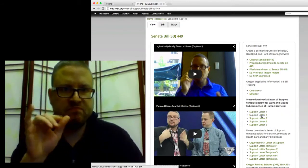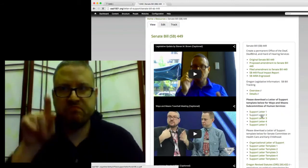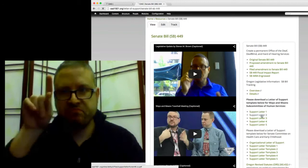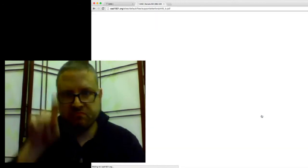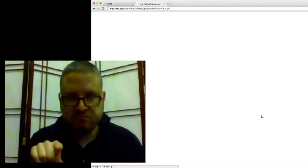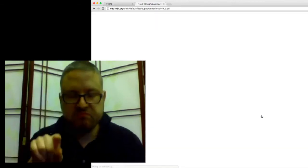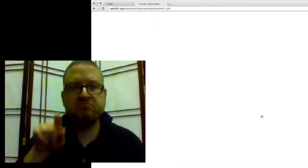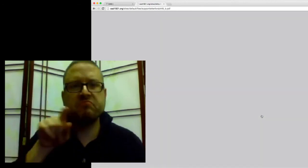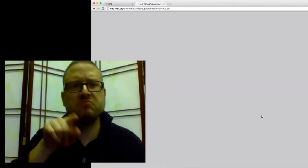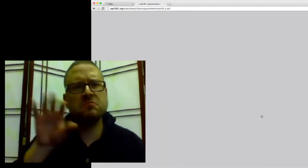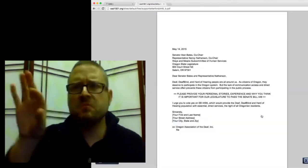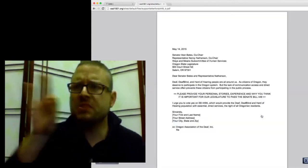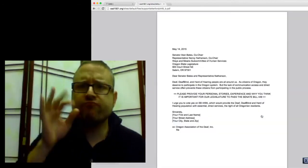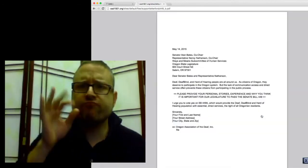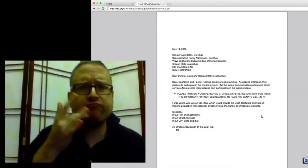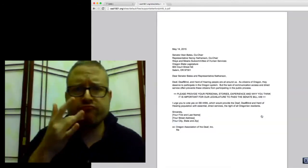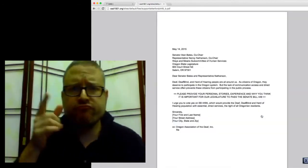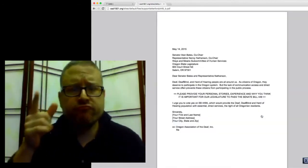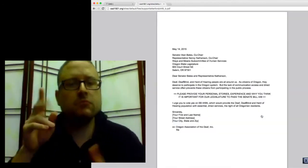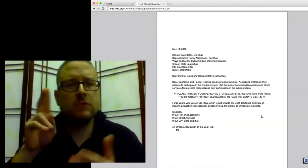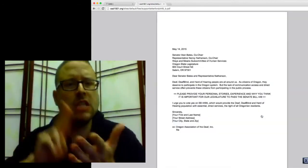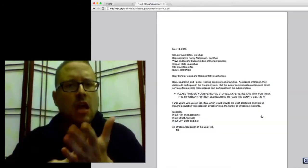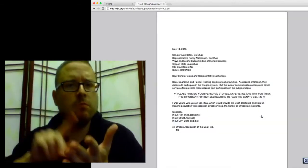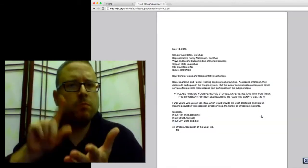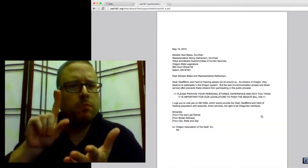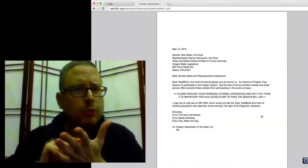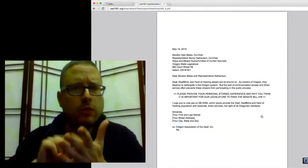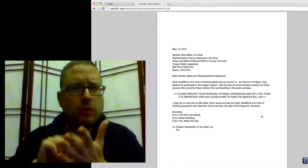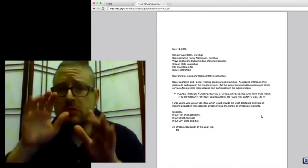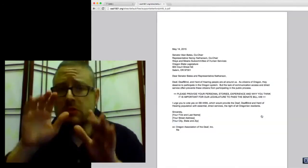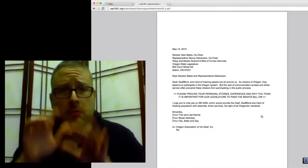Read down the list of the different templates and choose which one you prefer.